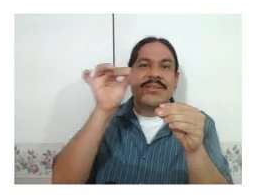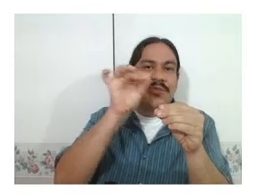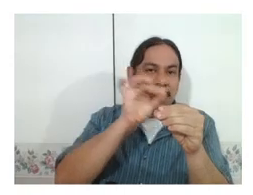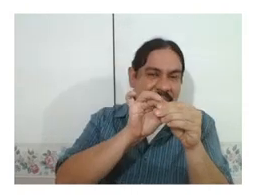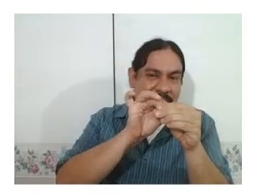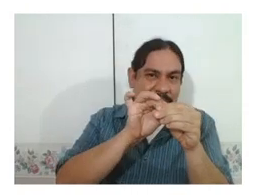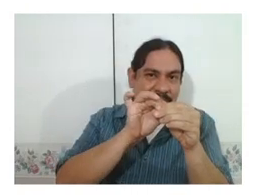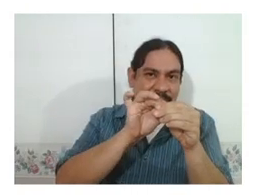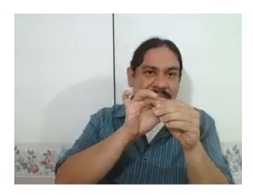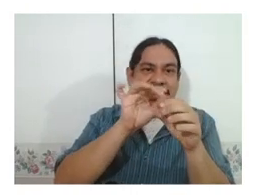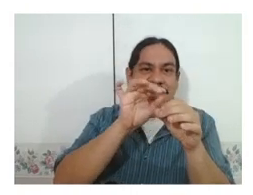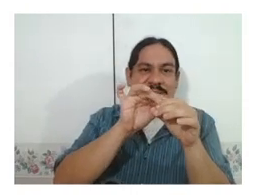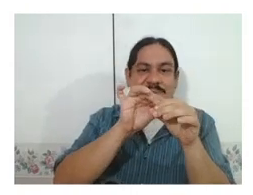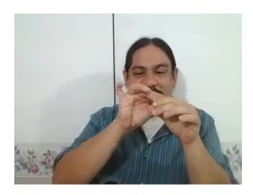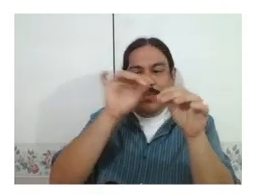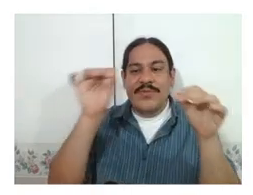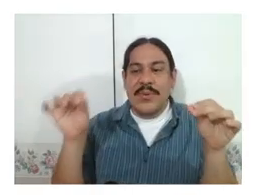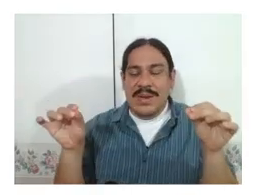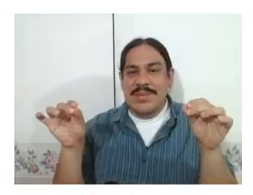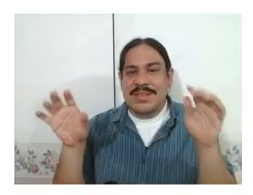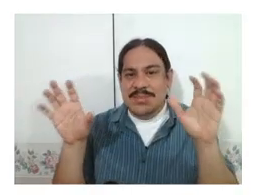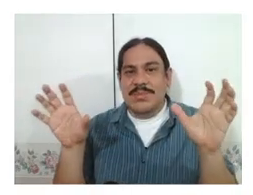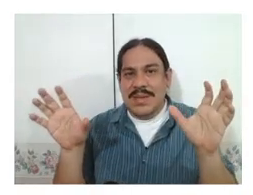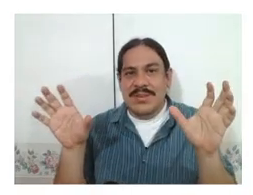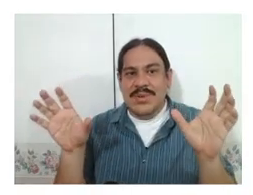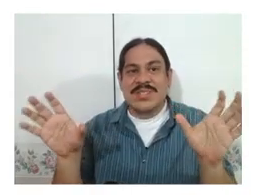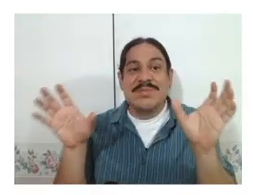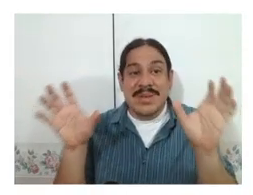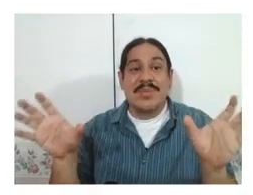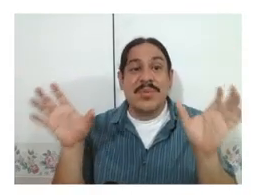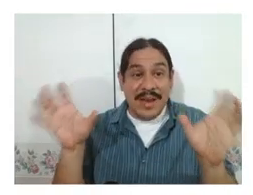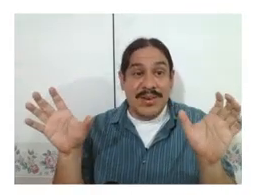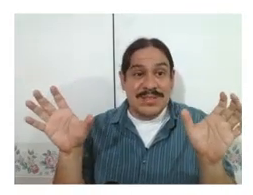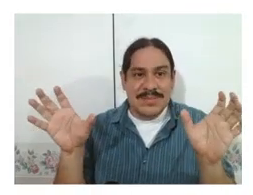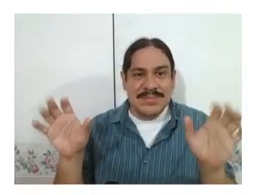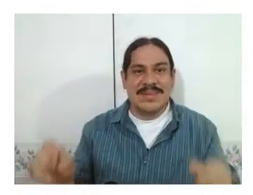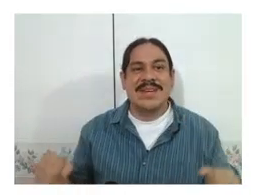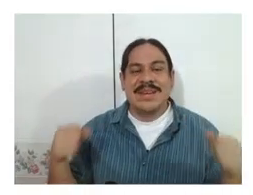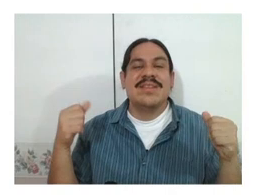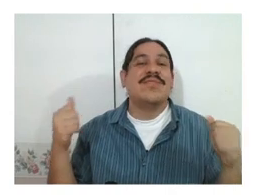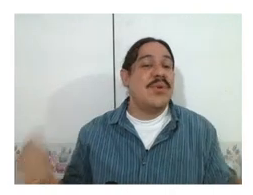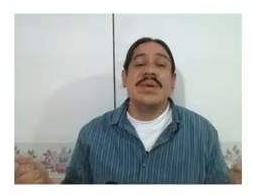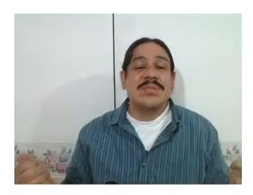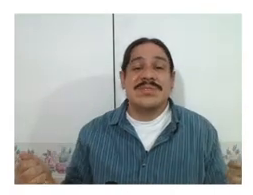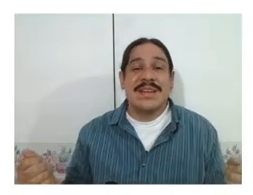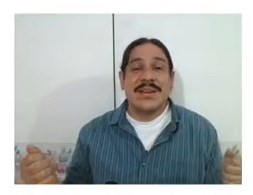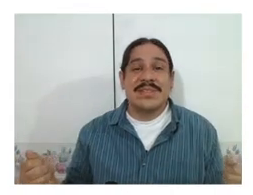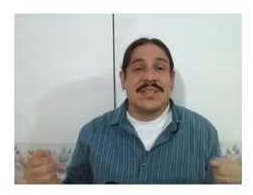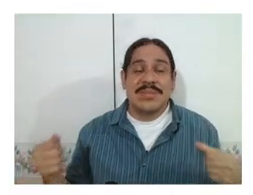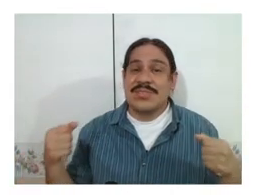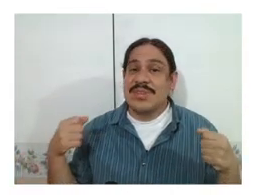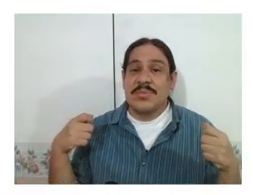from another. this would make them phonemes and this would make the words minimal pairs. the phonemes of sign